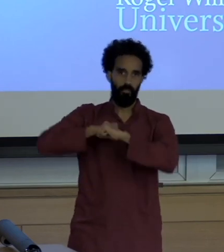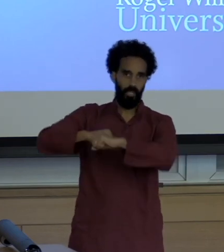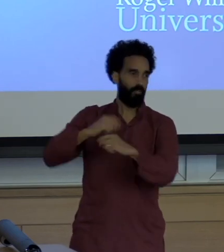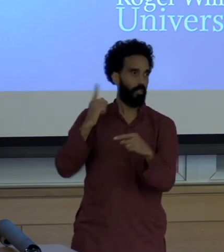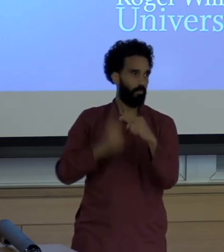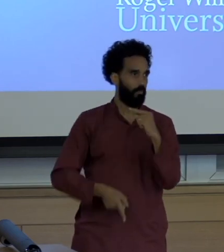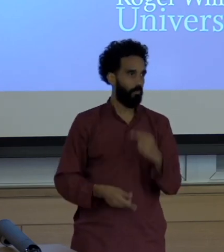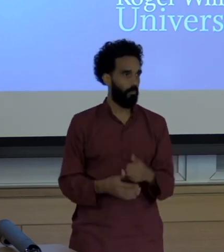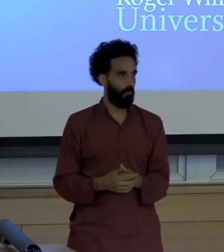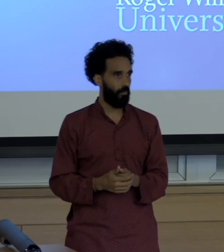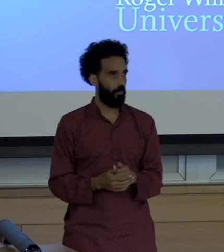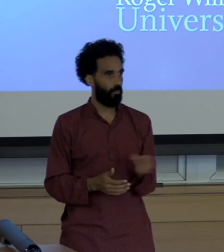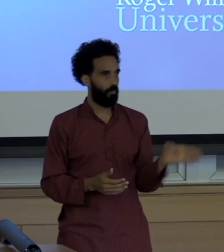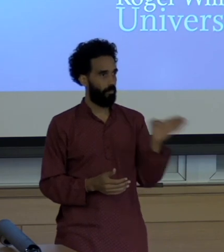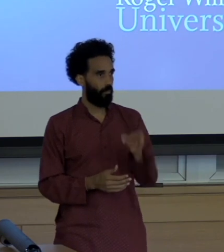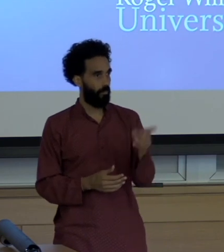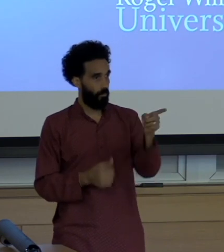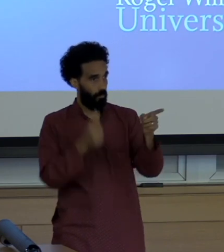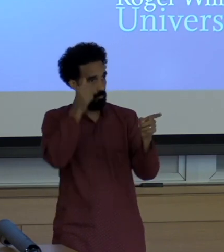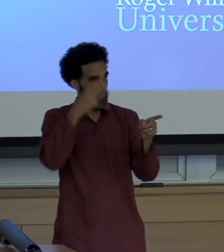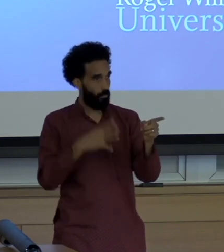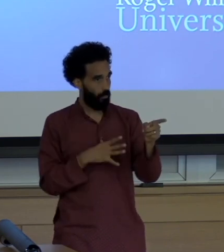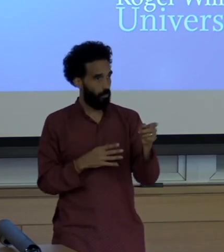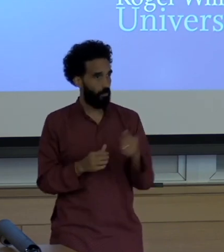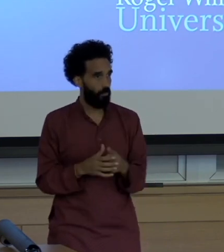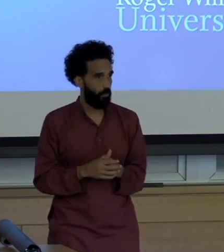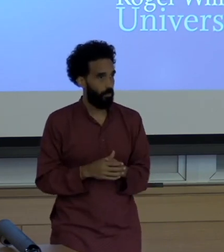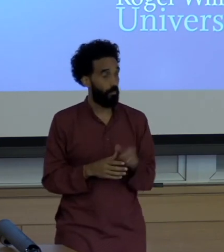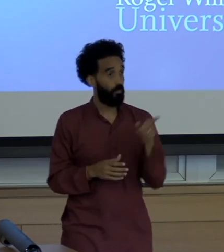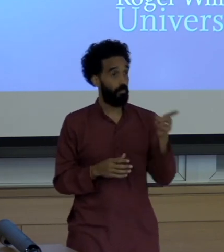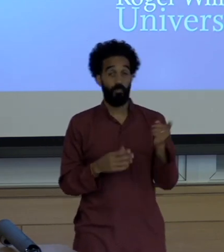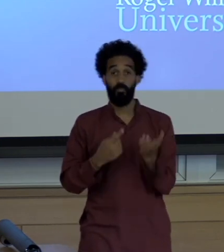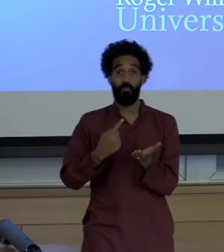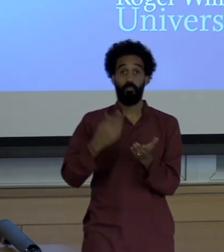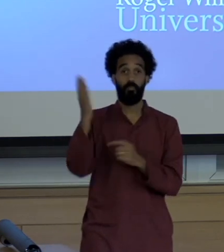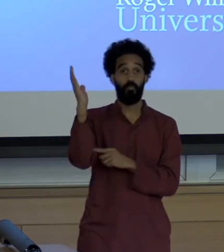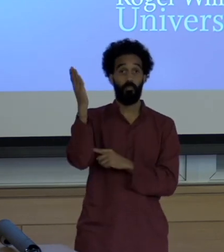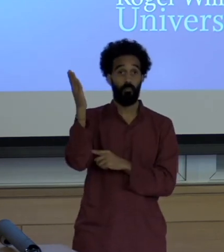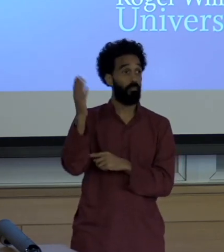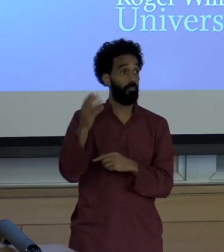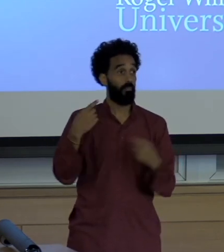Hi over here So you mentioned in your talk how Latin America was one of the most dangerous places to be a journalist